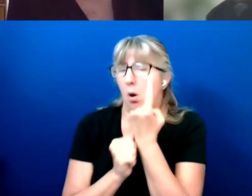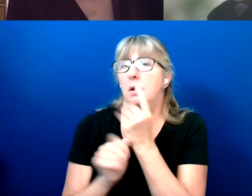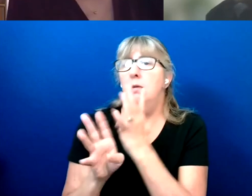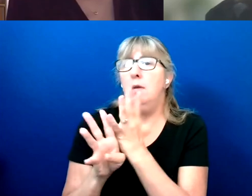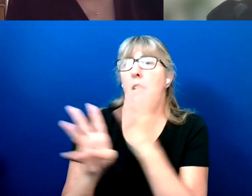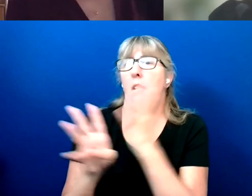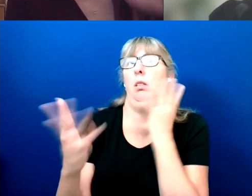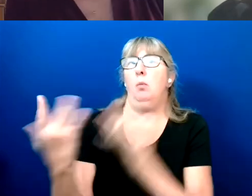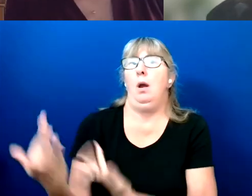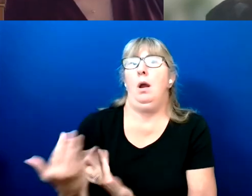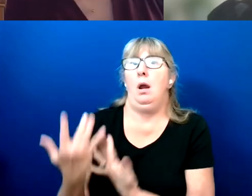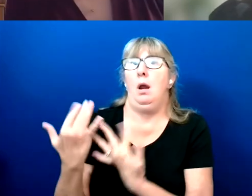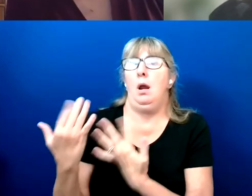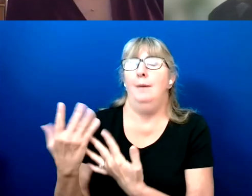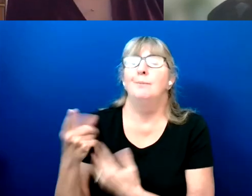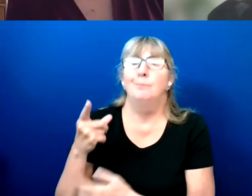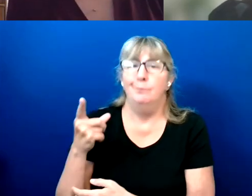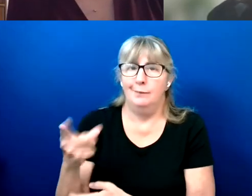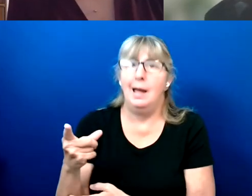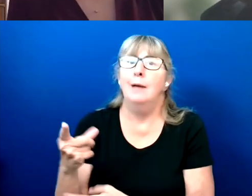Yeah, waiting in line thing.